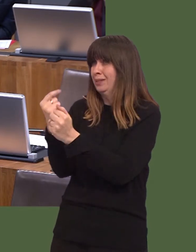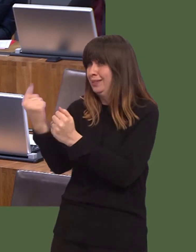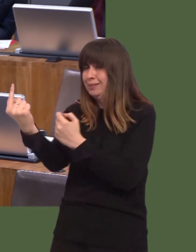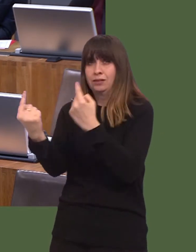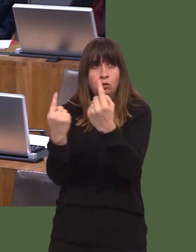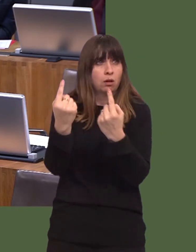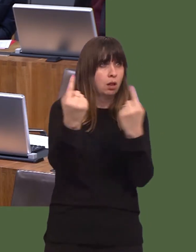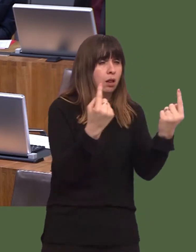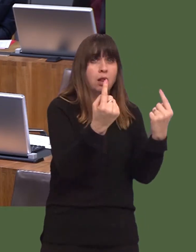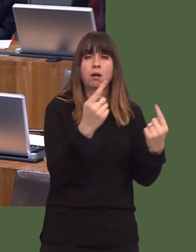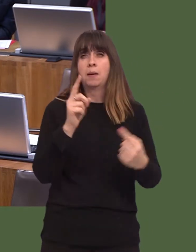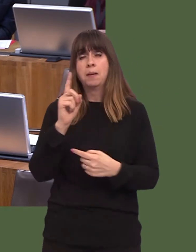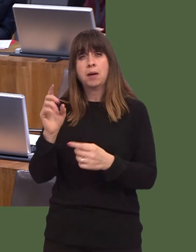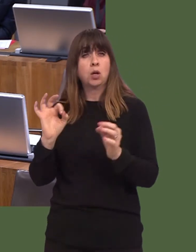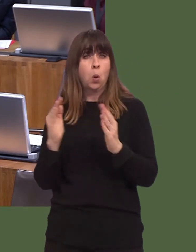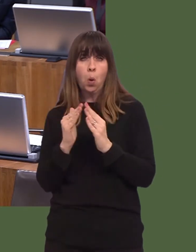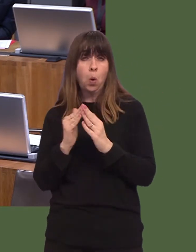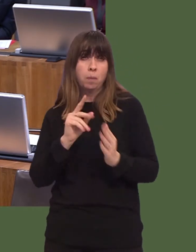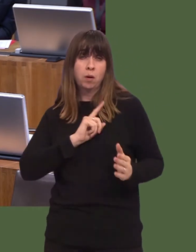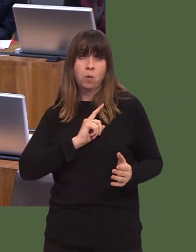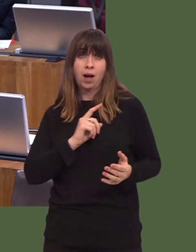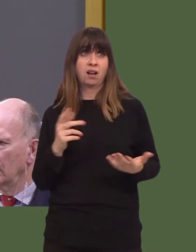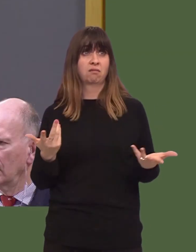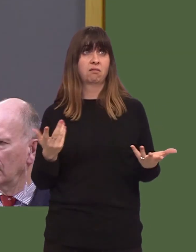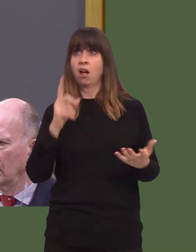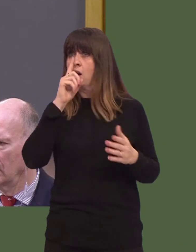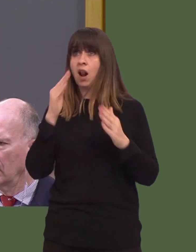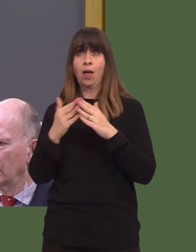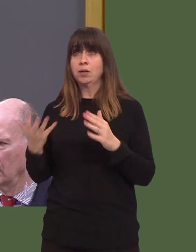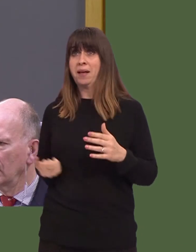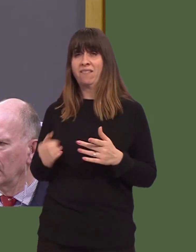homeless because they literally have nowhere to live and they canít claim housing benefit because of their age.